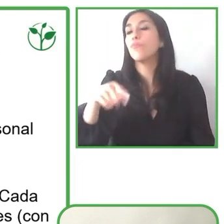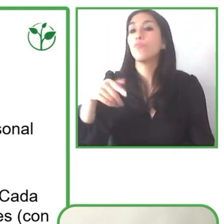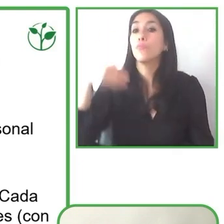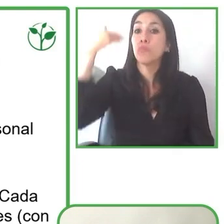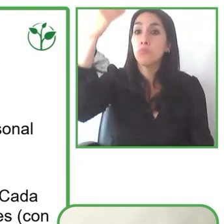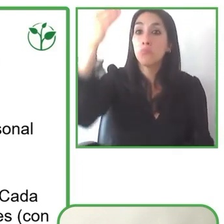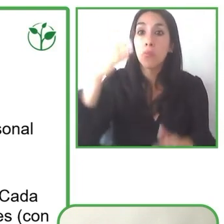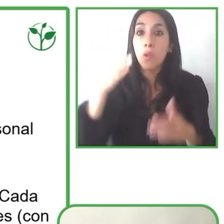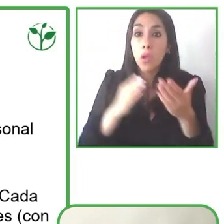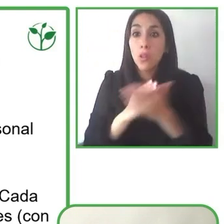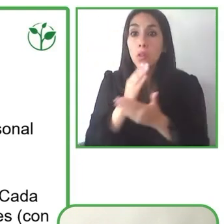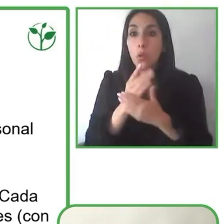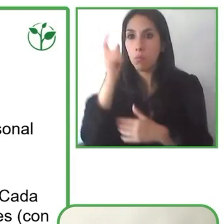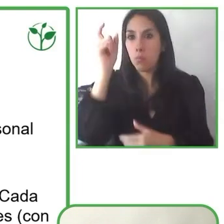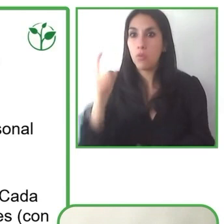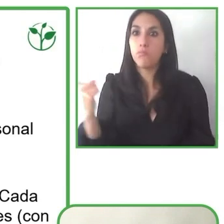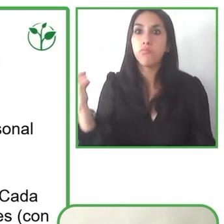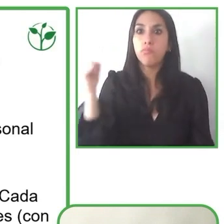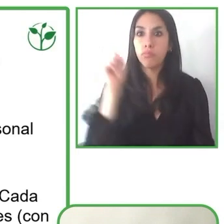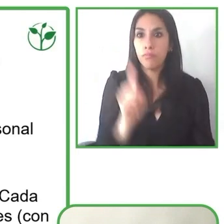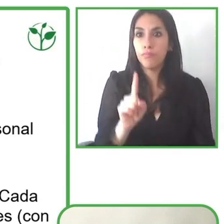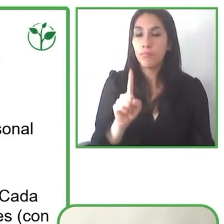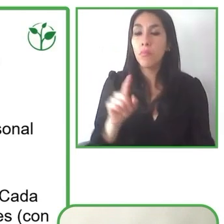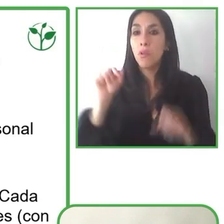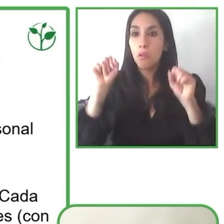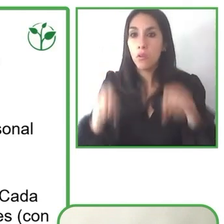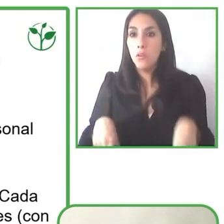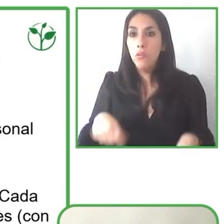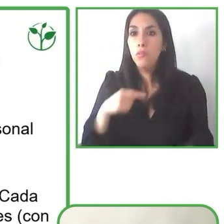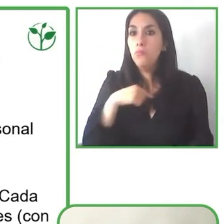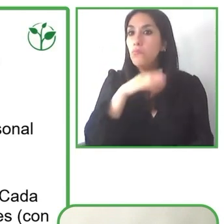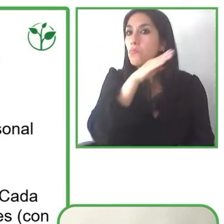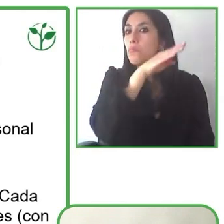that we need so that these guests can move as freely as they would like.